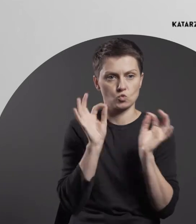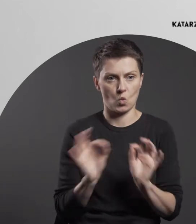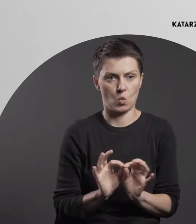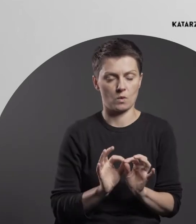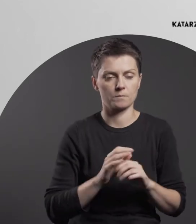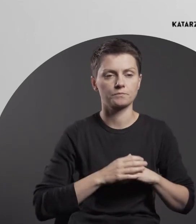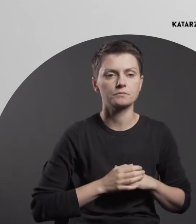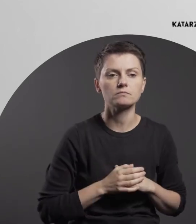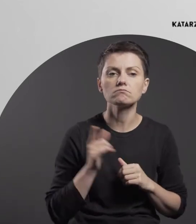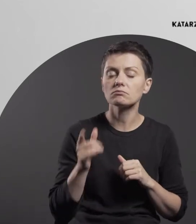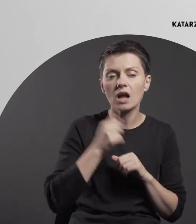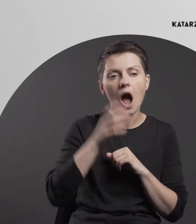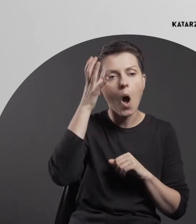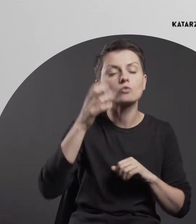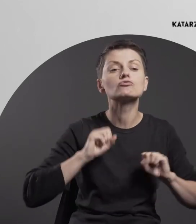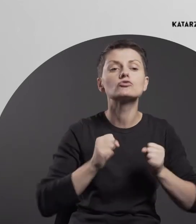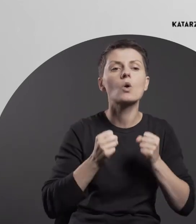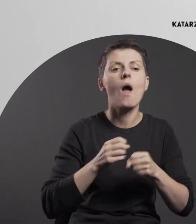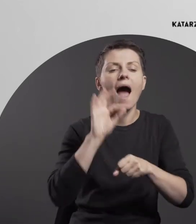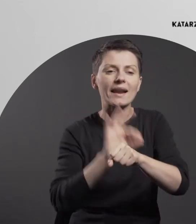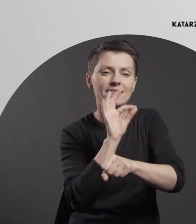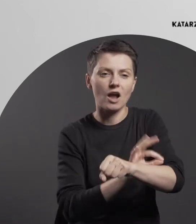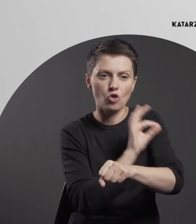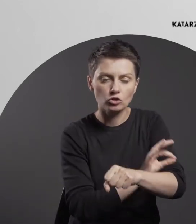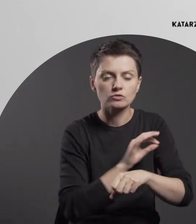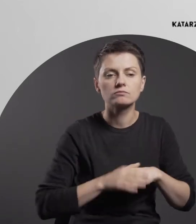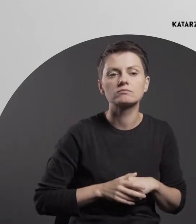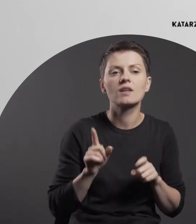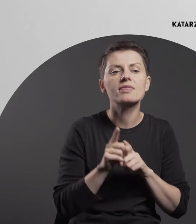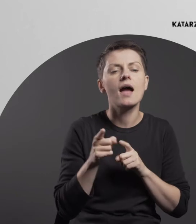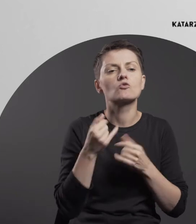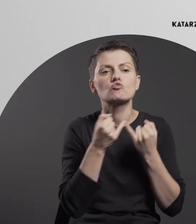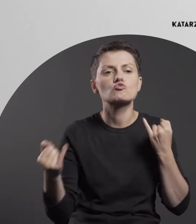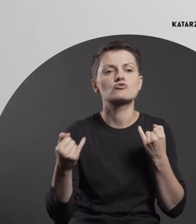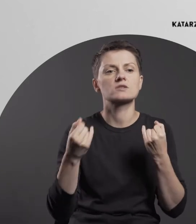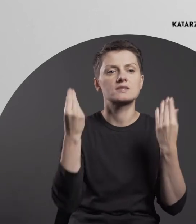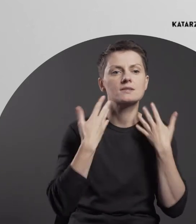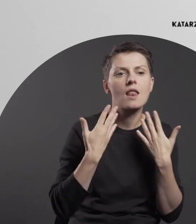She is the author of architectural interventions, installations and paintings.